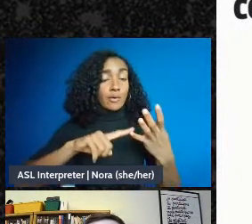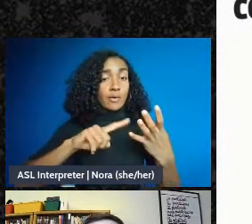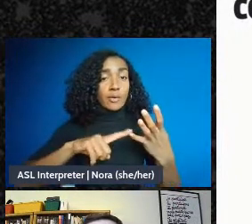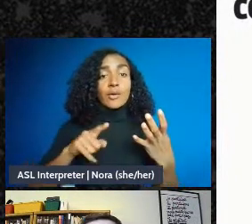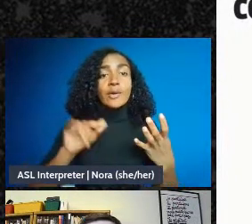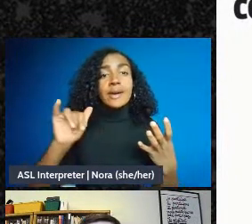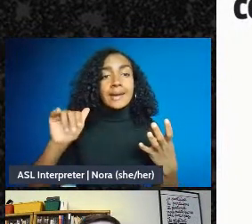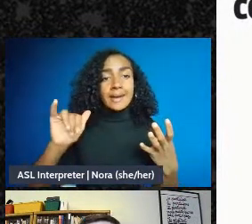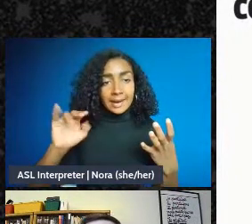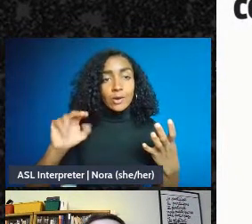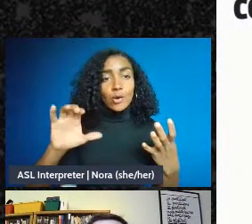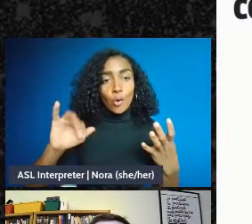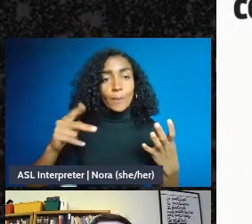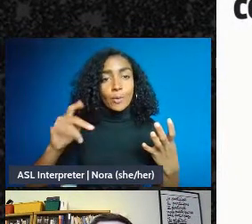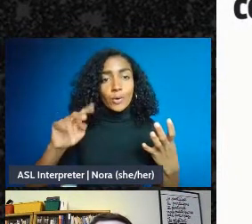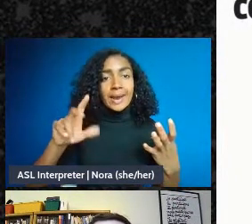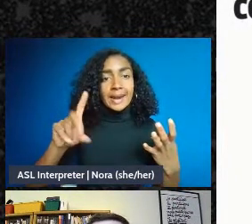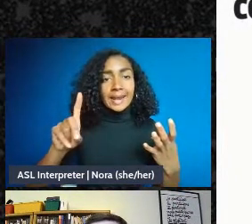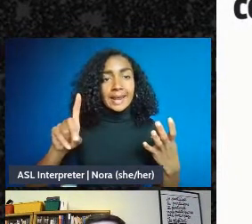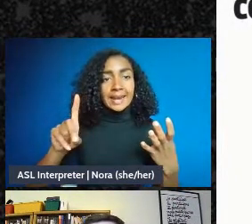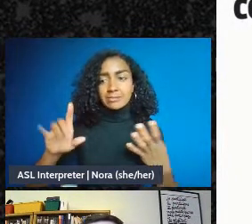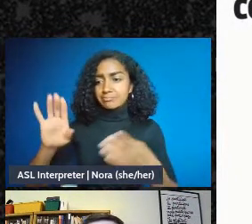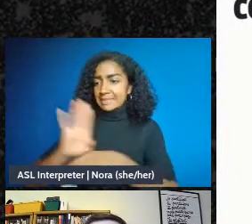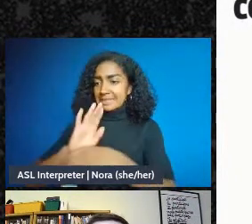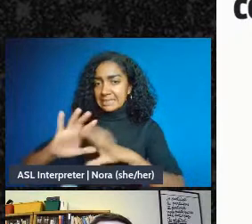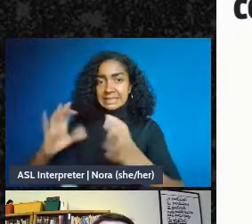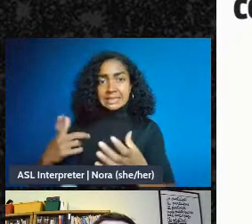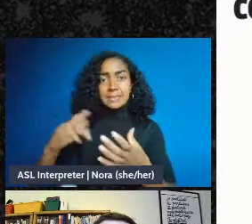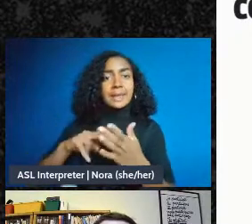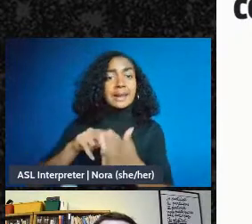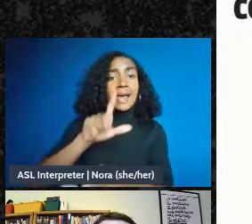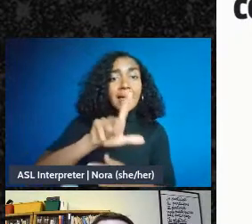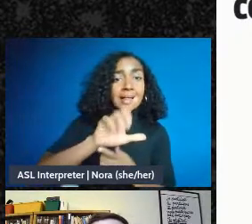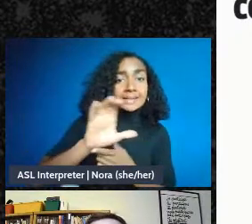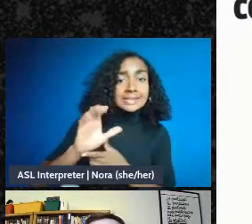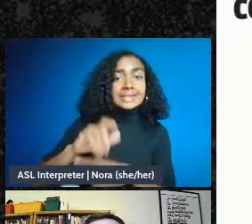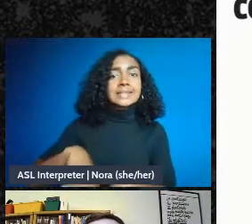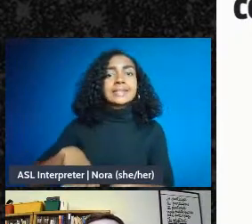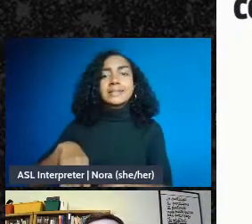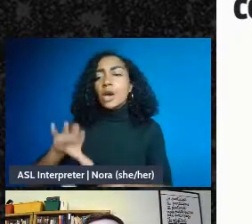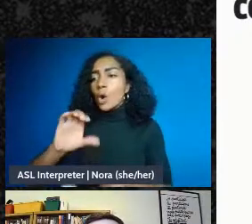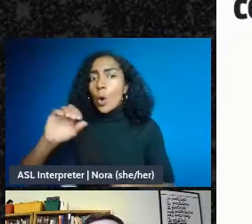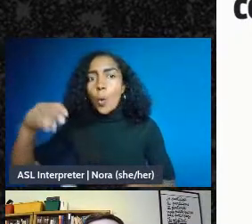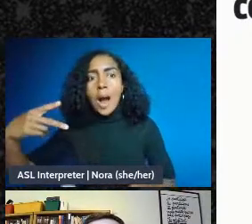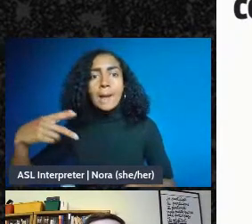might be an LLC or a cooperative, or potentially a business corporation. I'm also going to put a